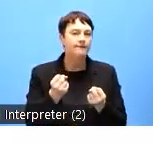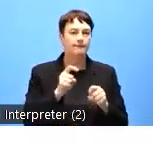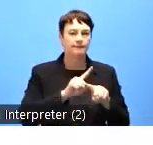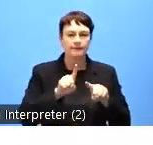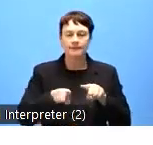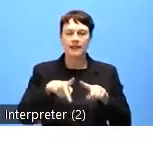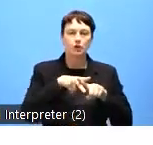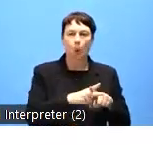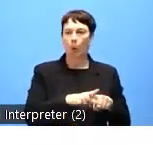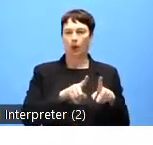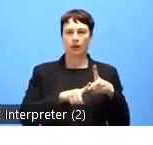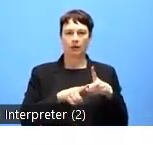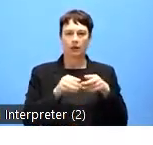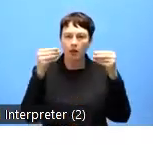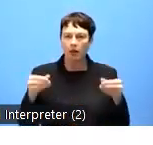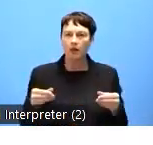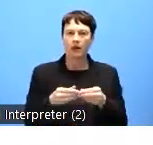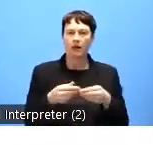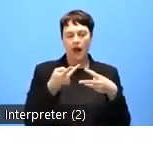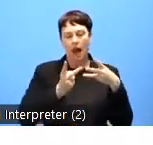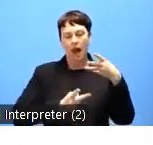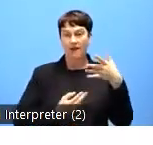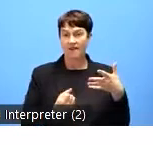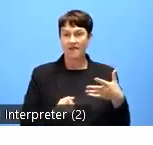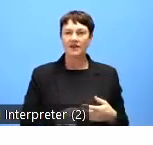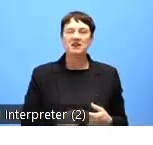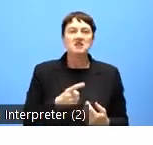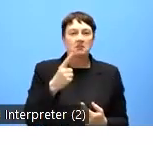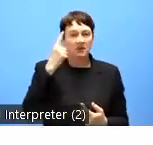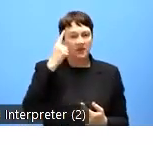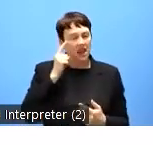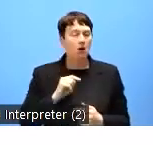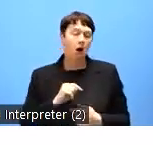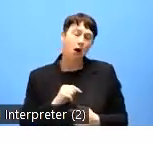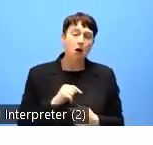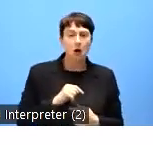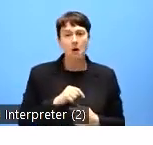is no longer, if it ever was, a nice to have feature. The global culture and the public